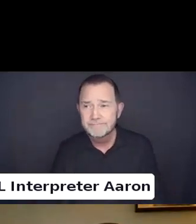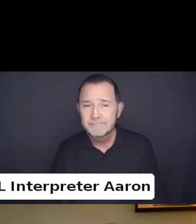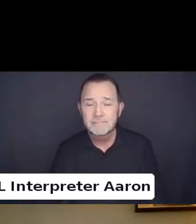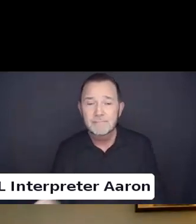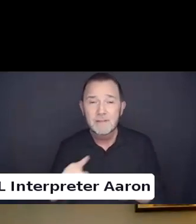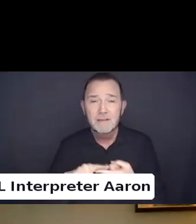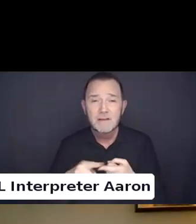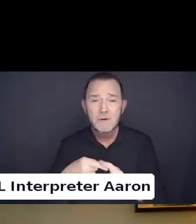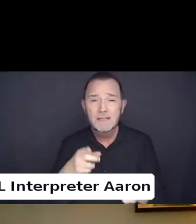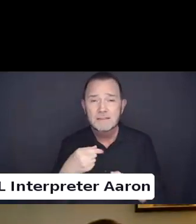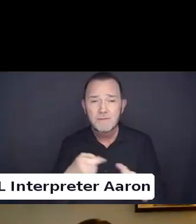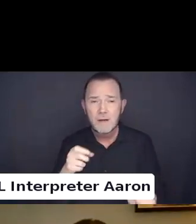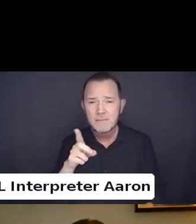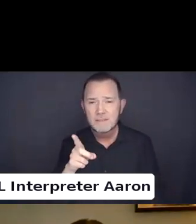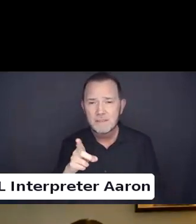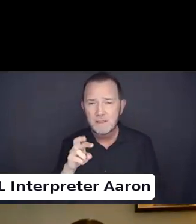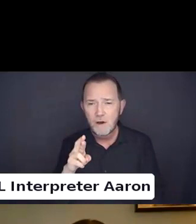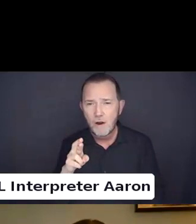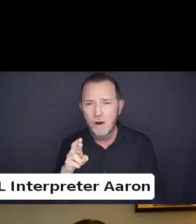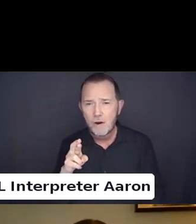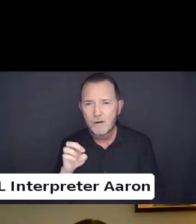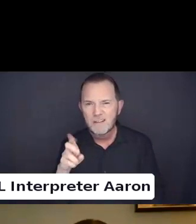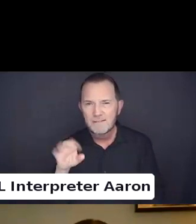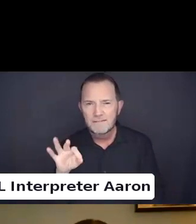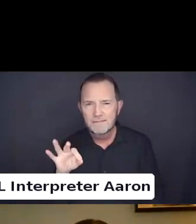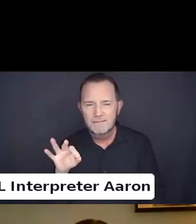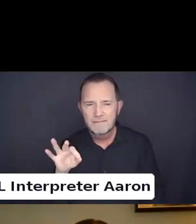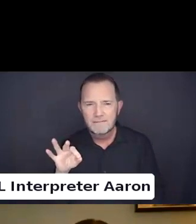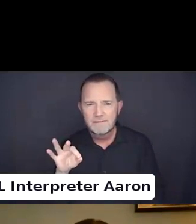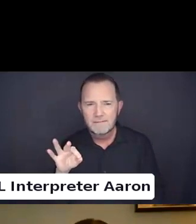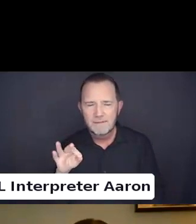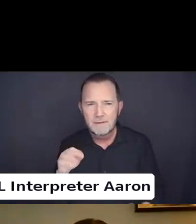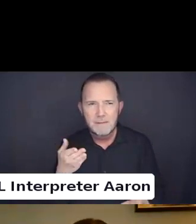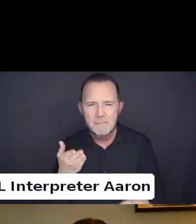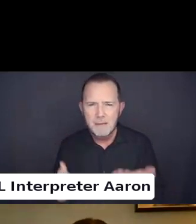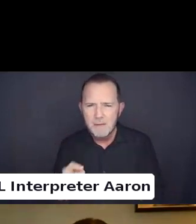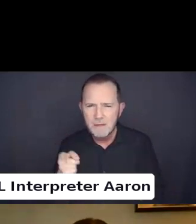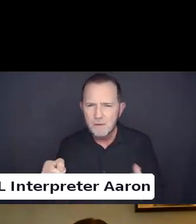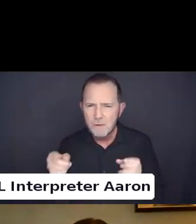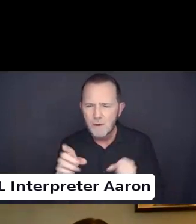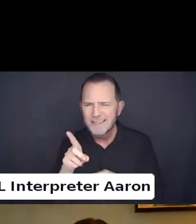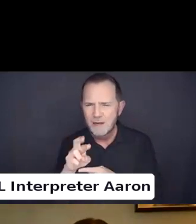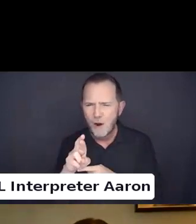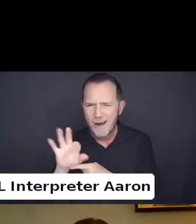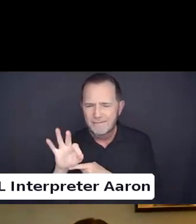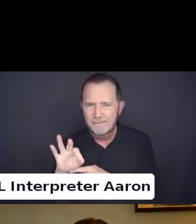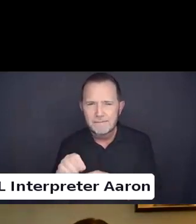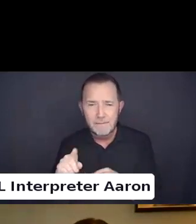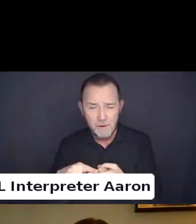If you are able to unmute and ask the first question. Please do so now. QuickTime body.